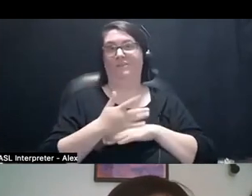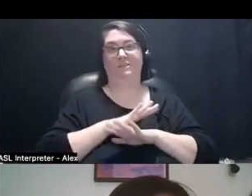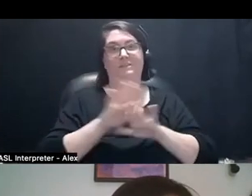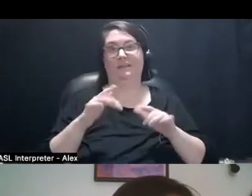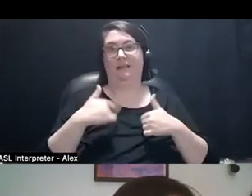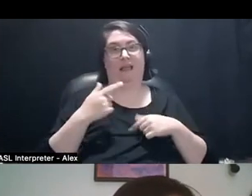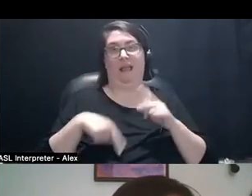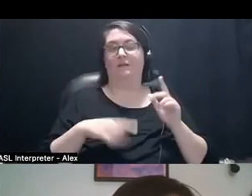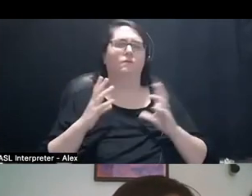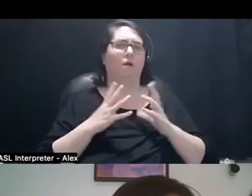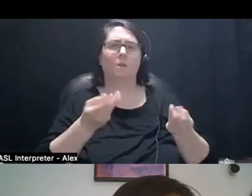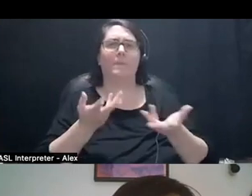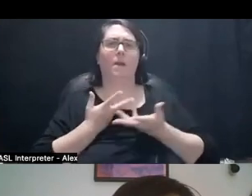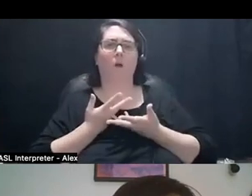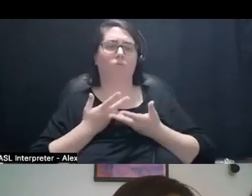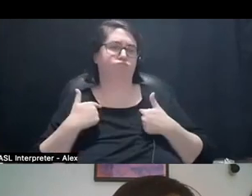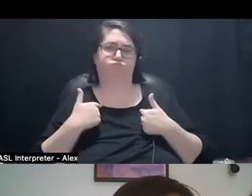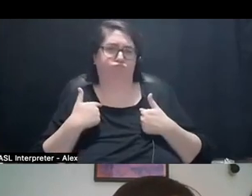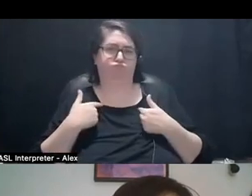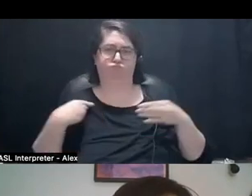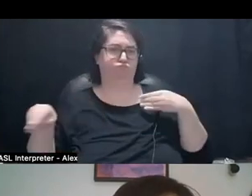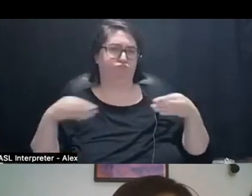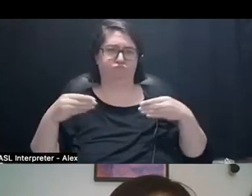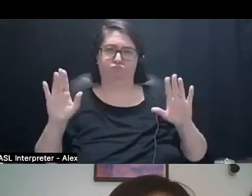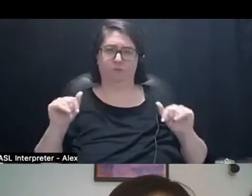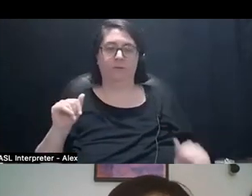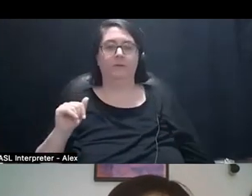Like message me. It's all good. It's all good.